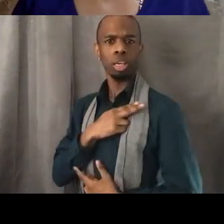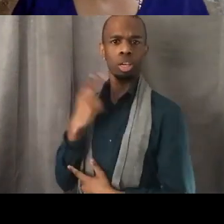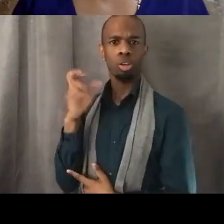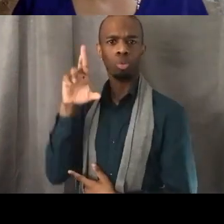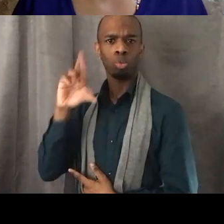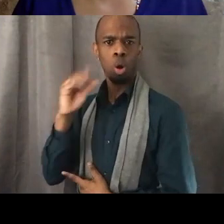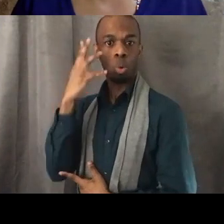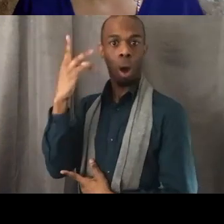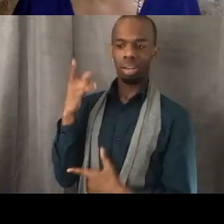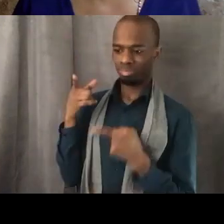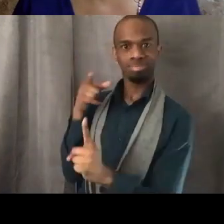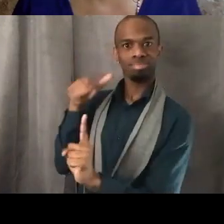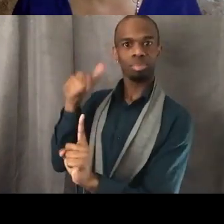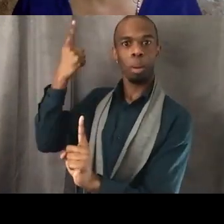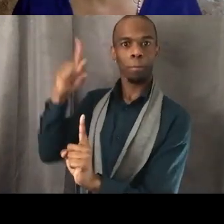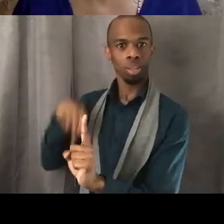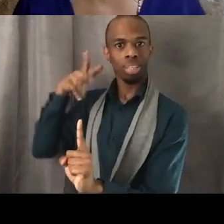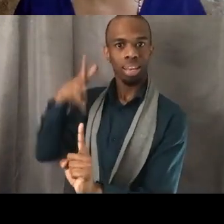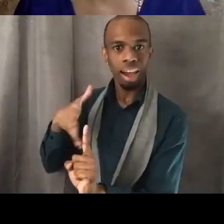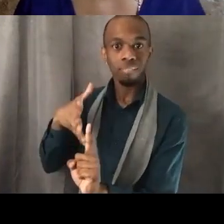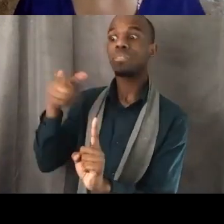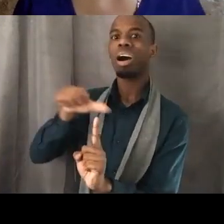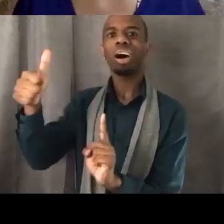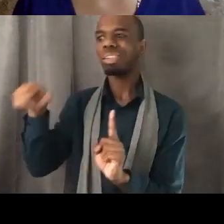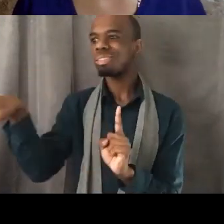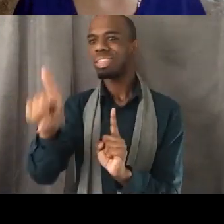for Ethnic Studies, it's published in the National Journal